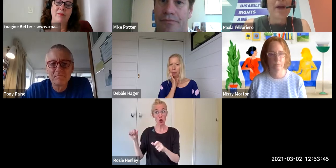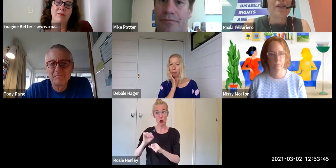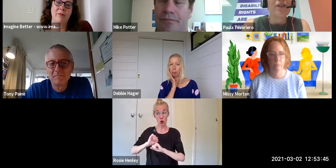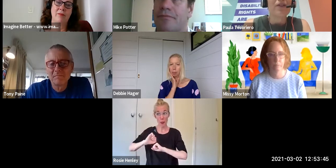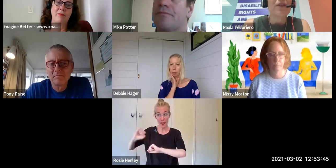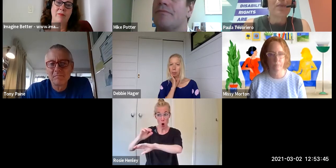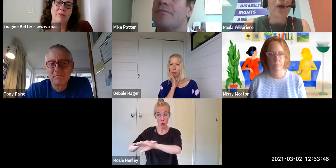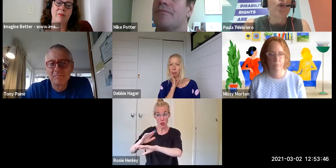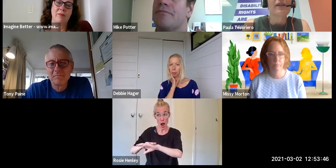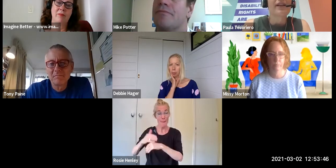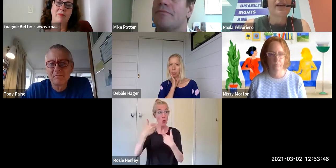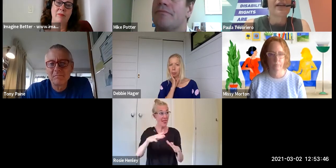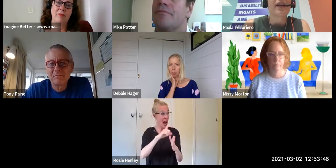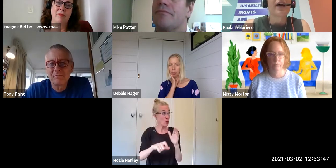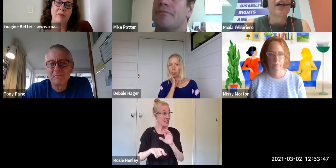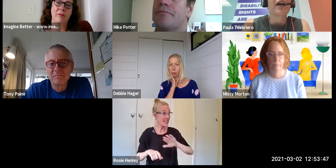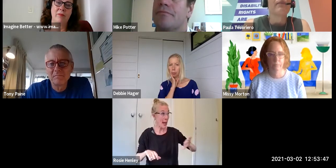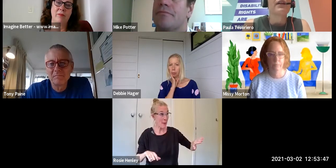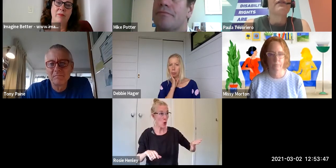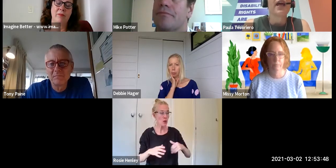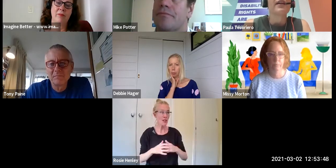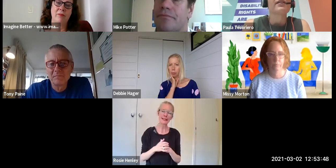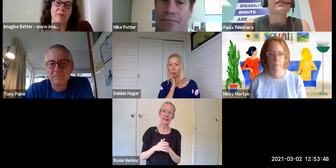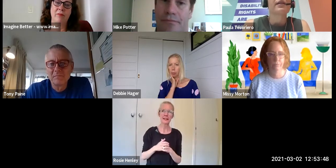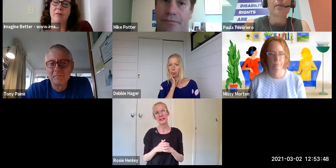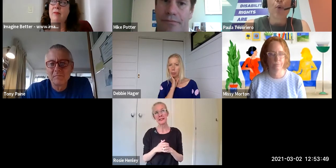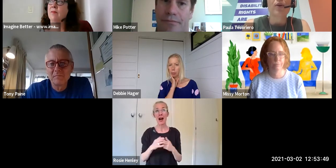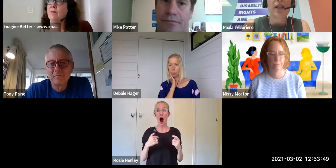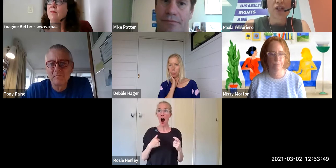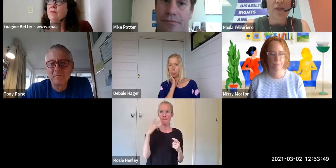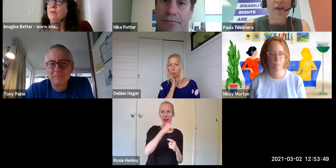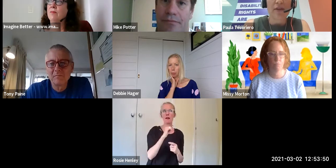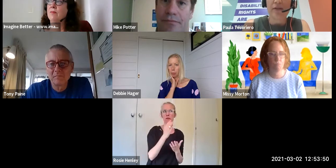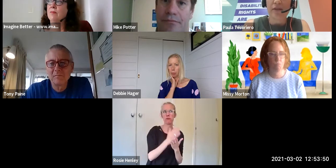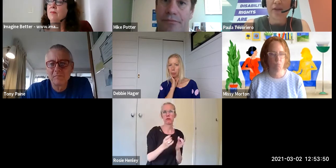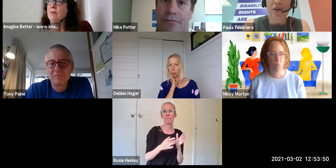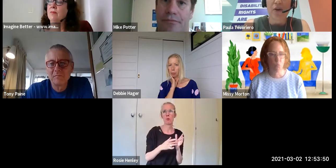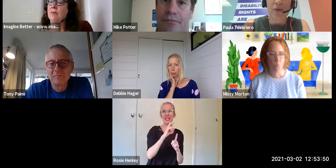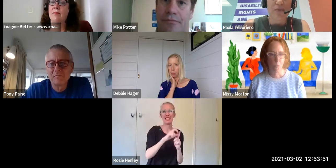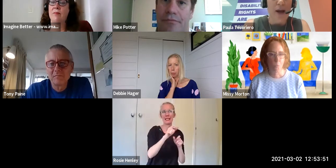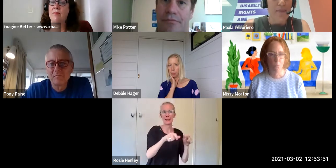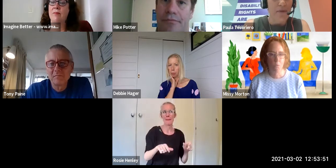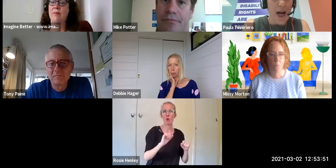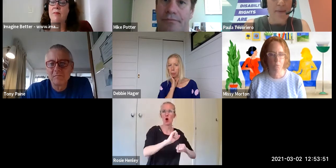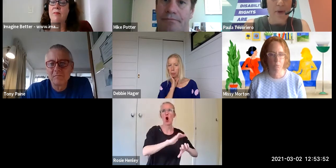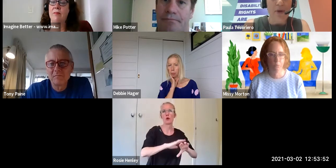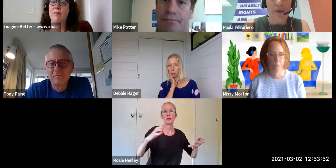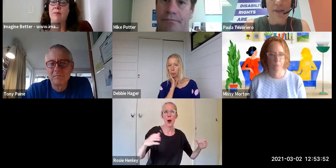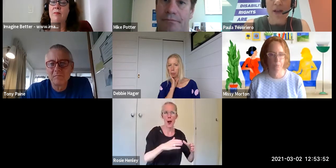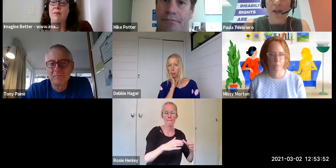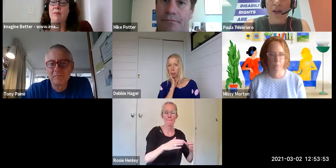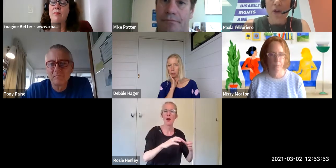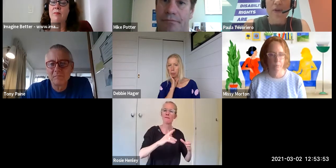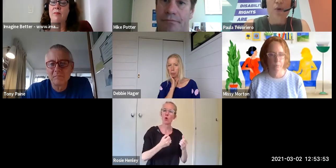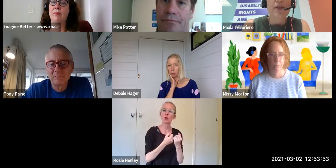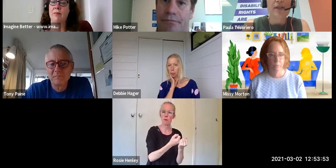in that supporting each other you know frame because you know this work is difficult.